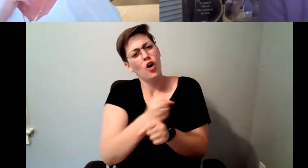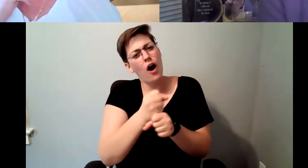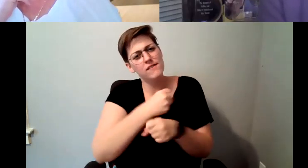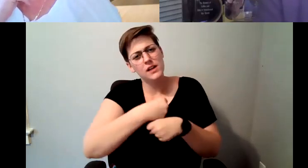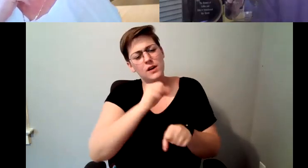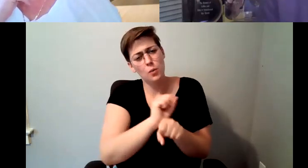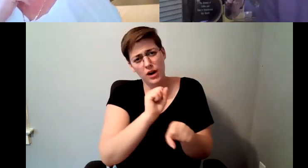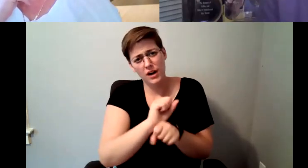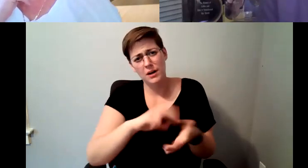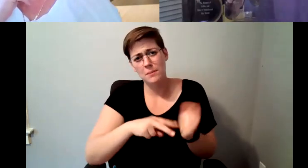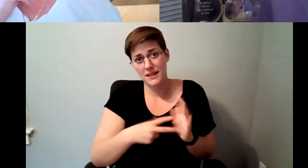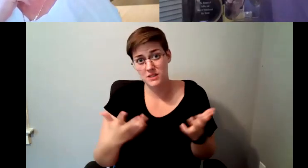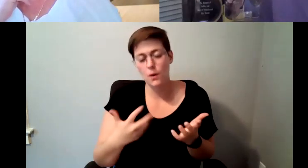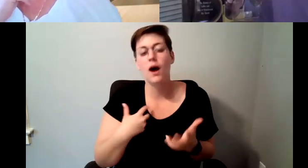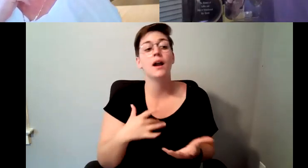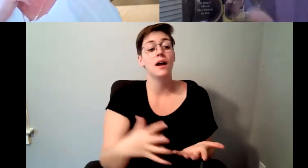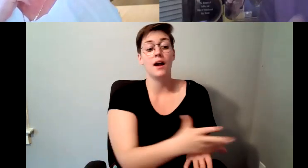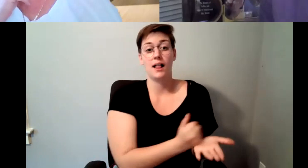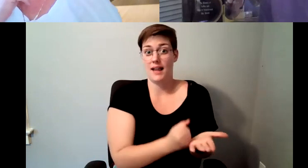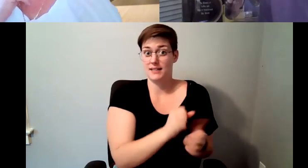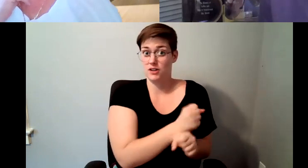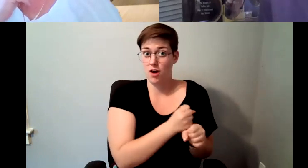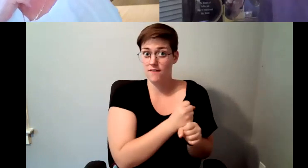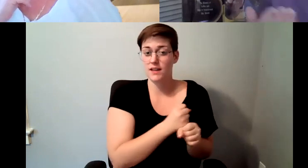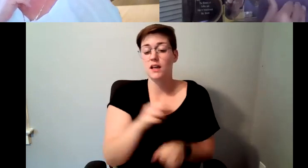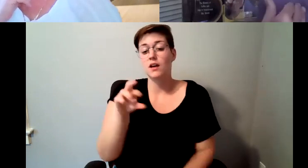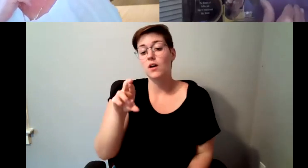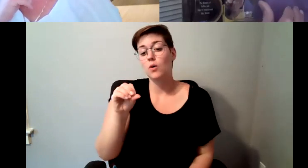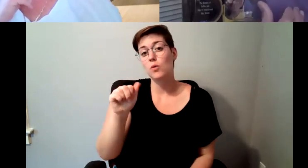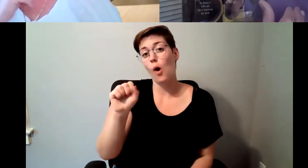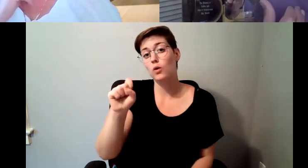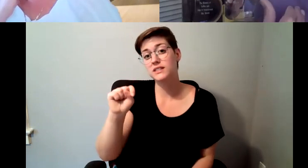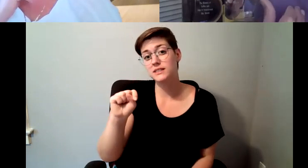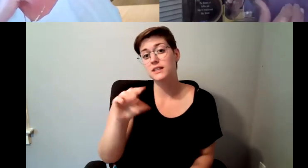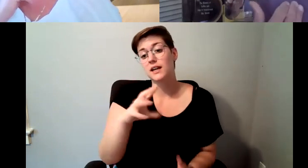D. Major Cohen: roasting it and delivering it to simplify it, so I was never a buyer